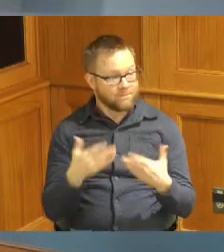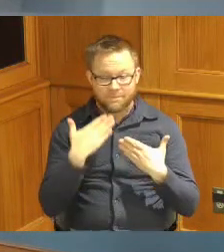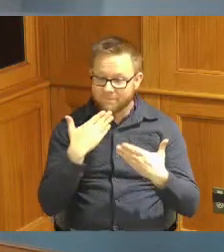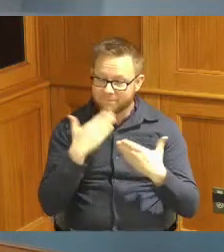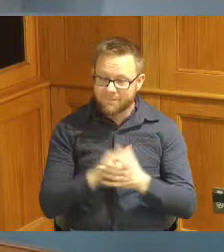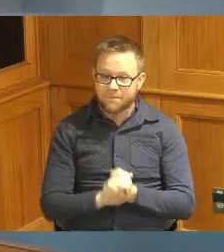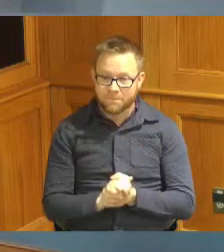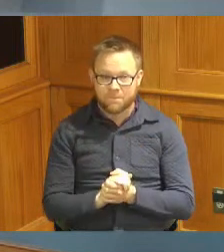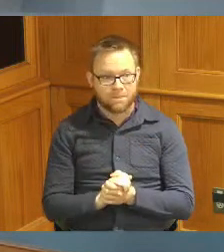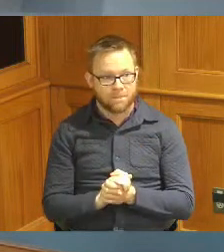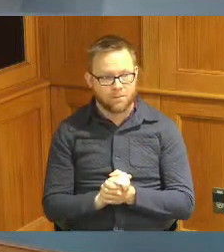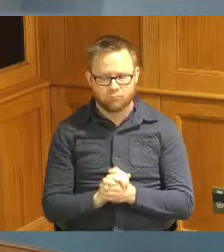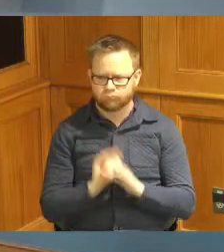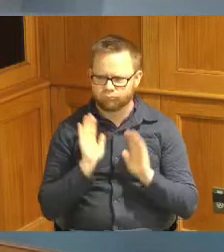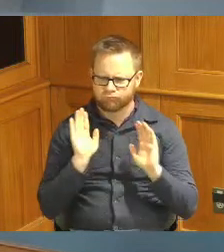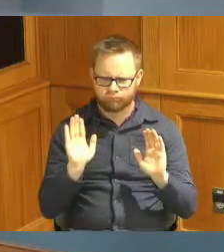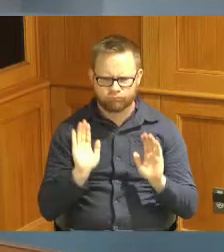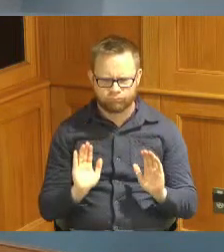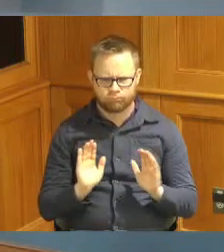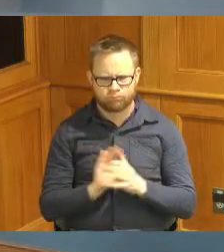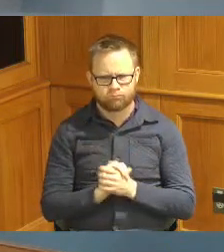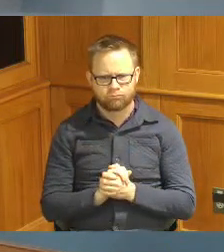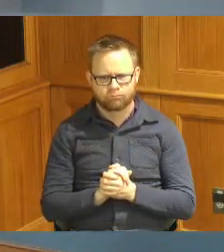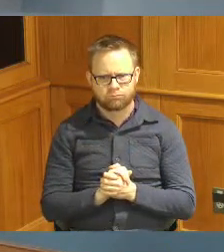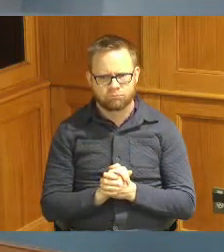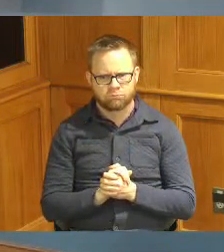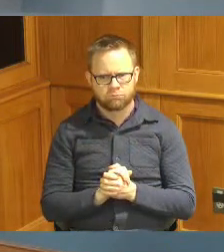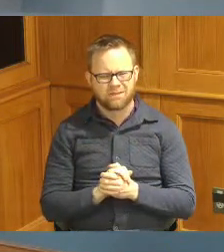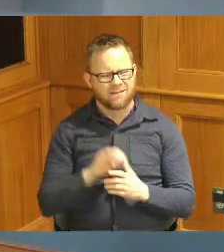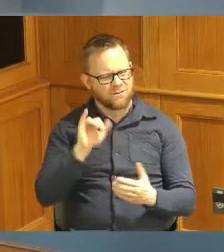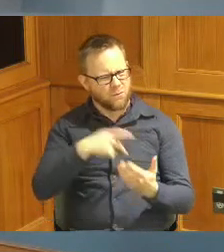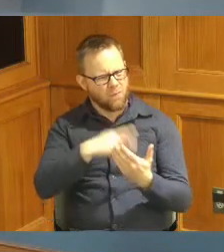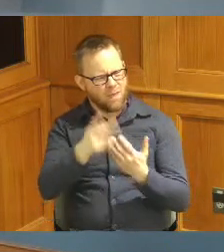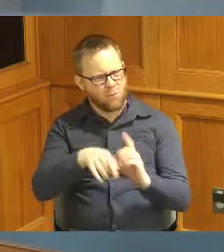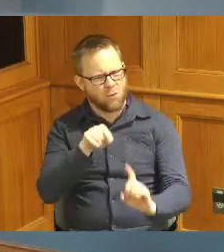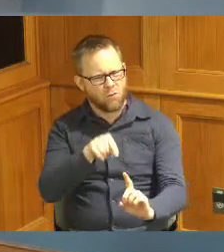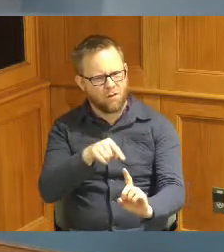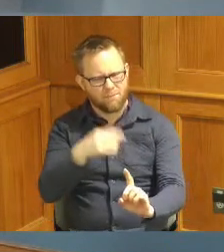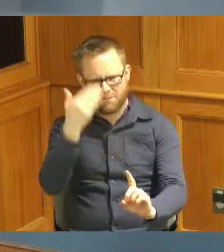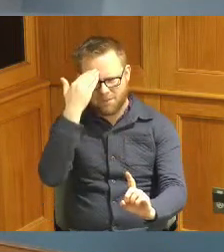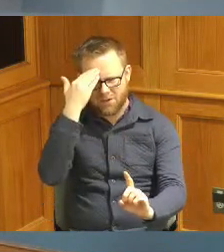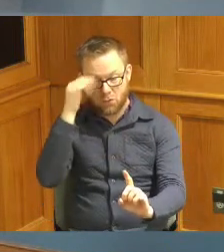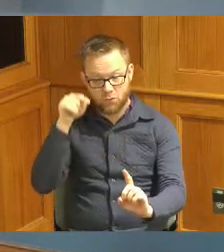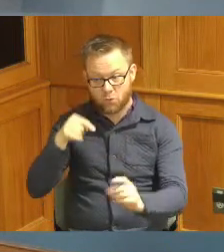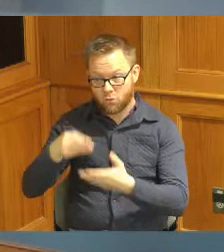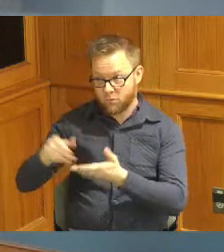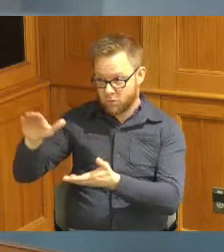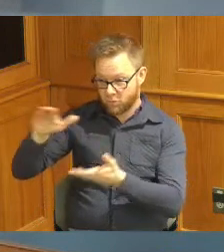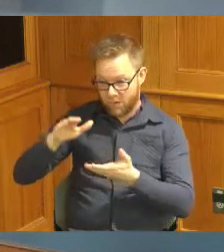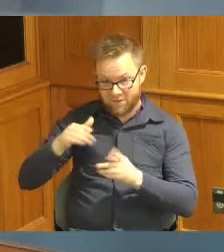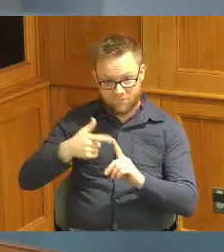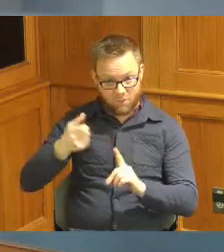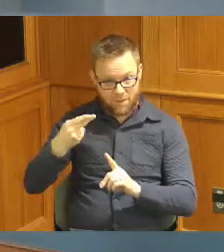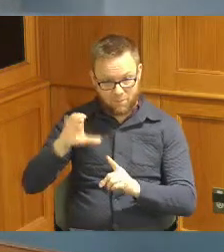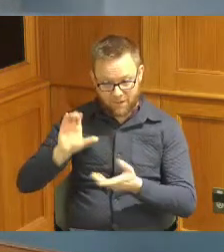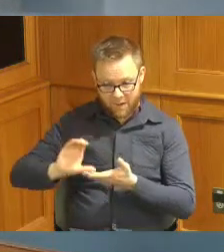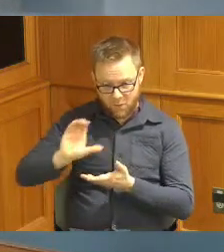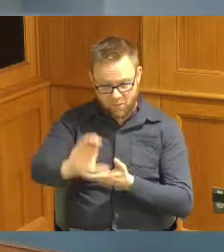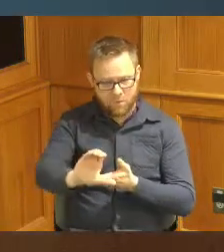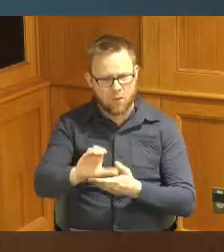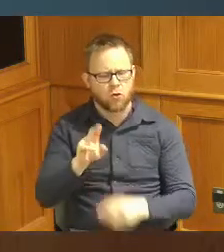this is great with that program I know this is the grant that we're going to give but USDA was saying